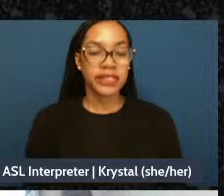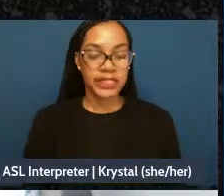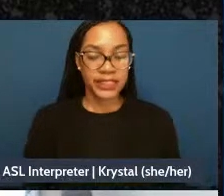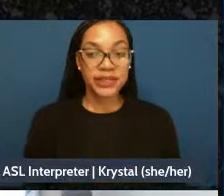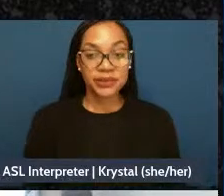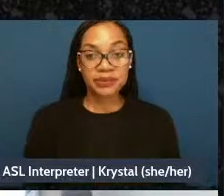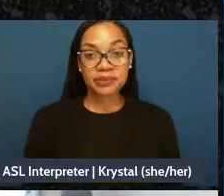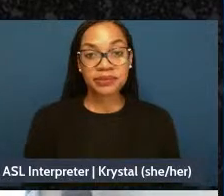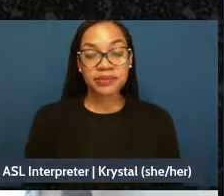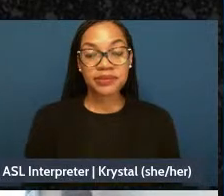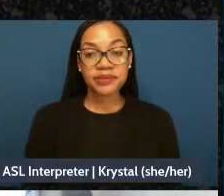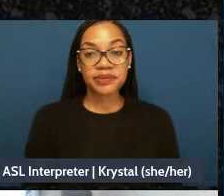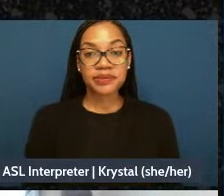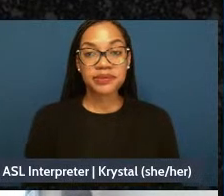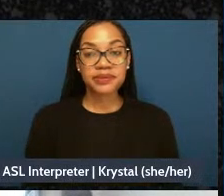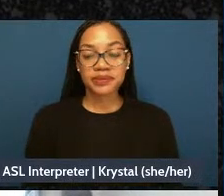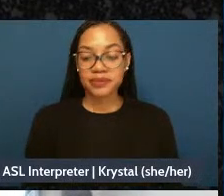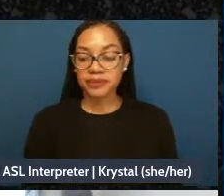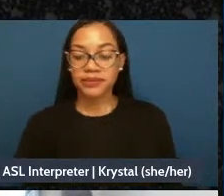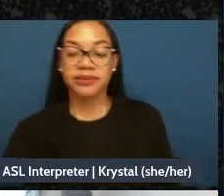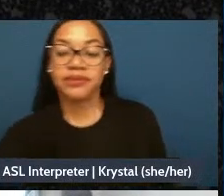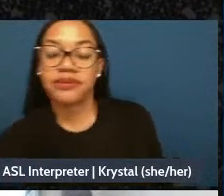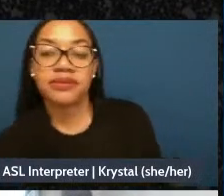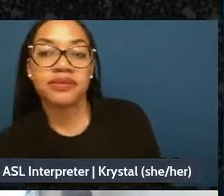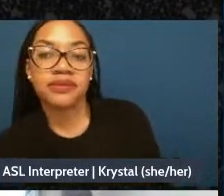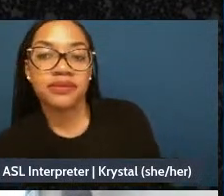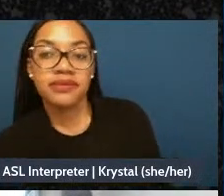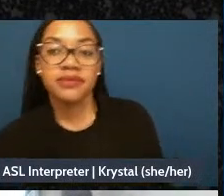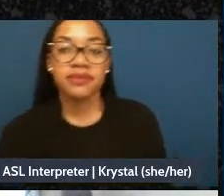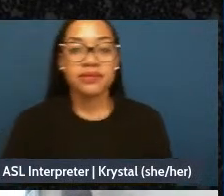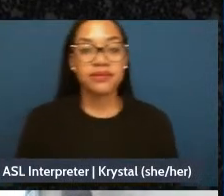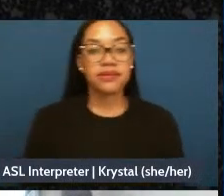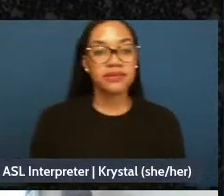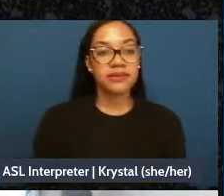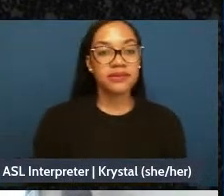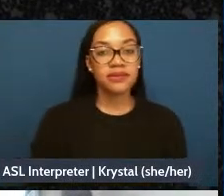Go ahead and turn it – oh, next slide please